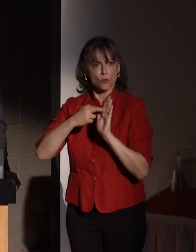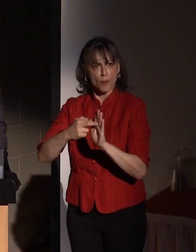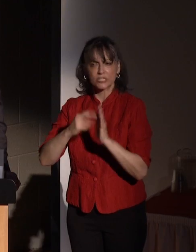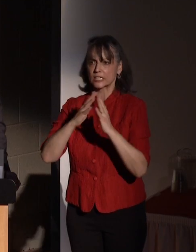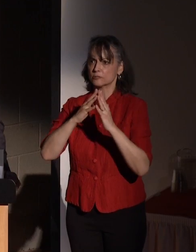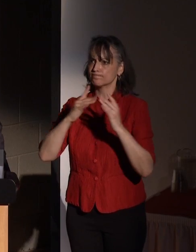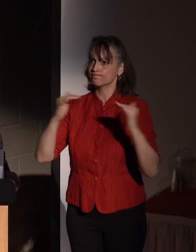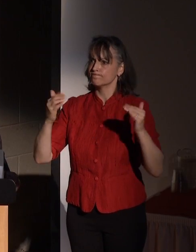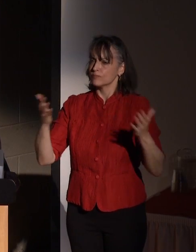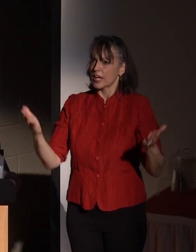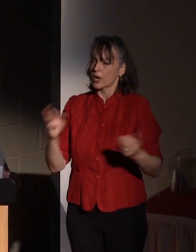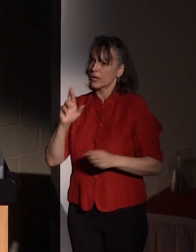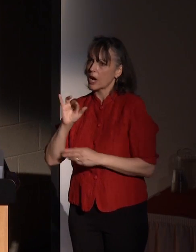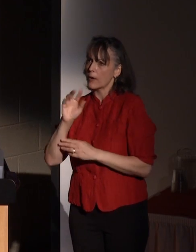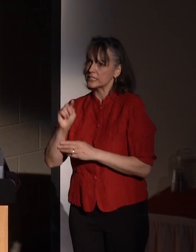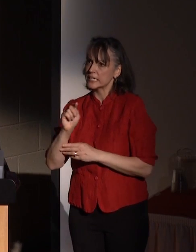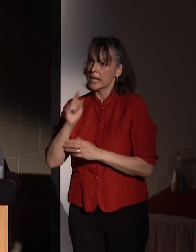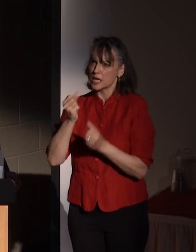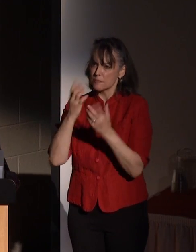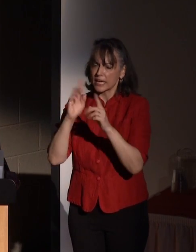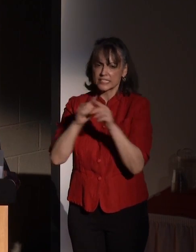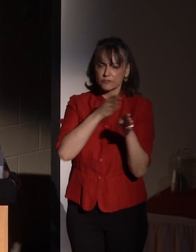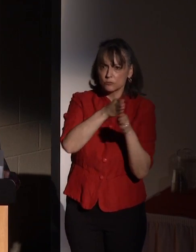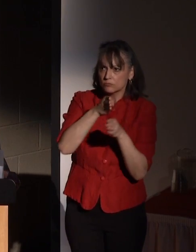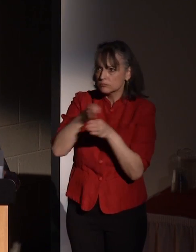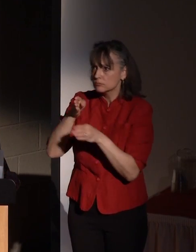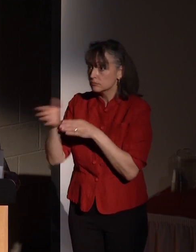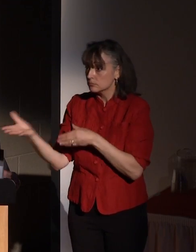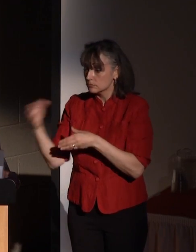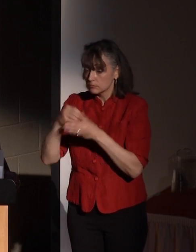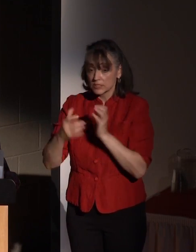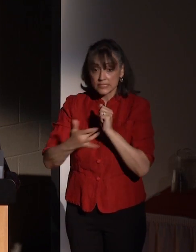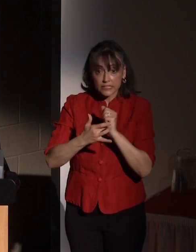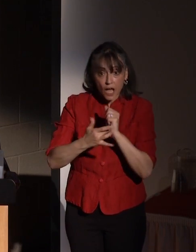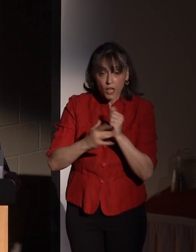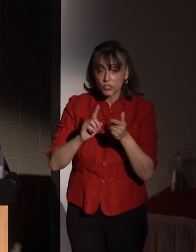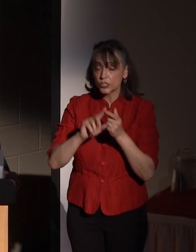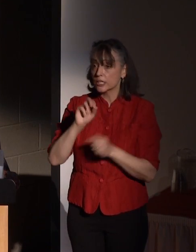perspective; representative of technology, the arts, science